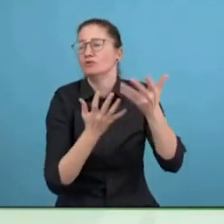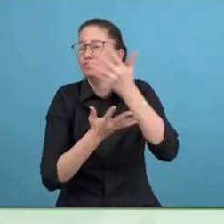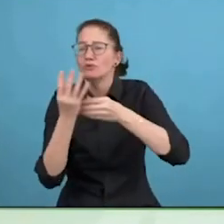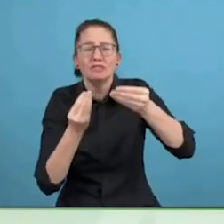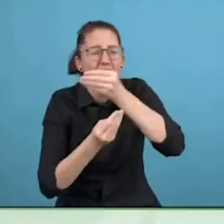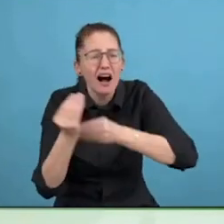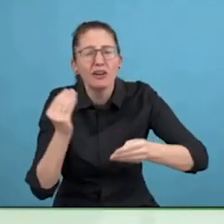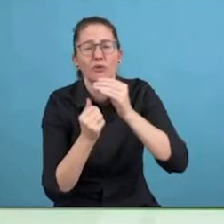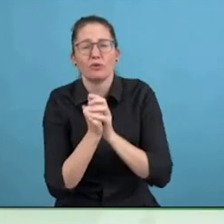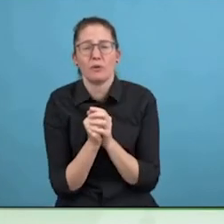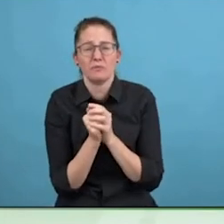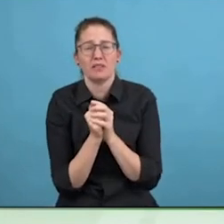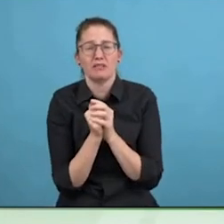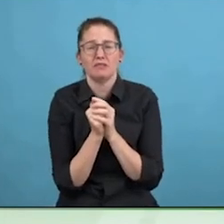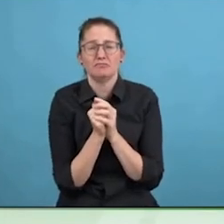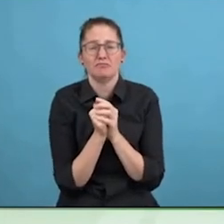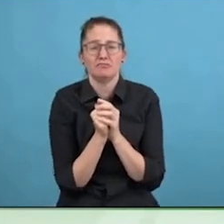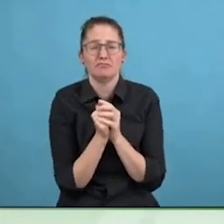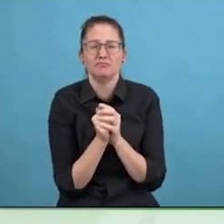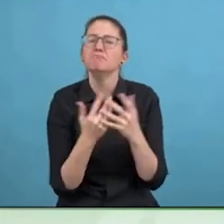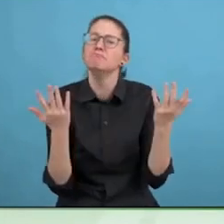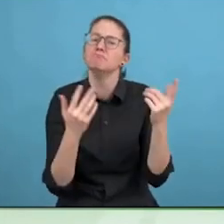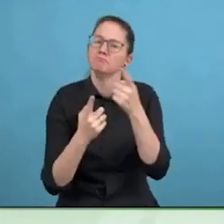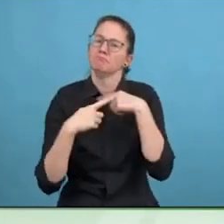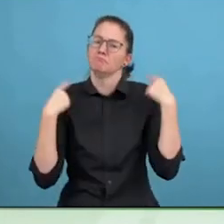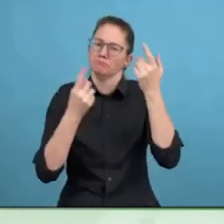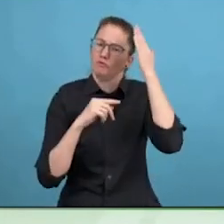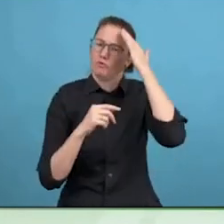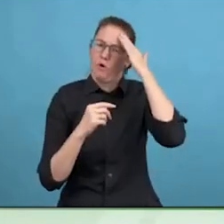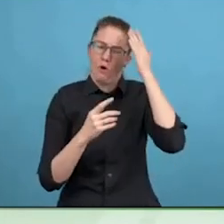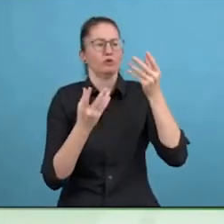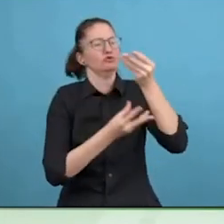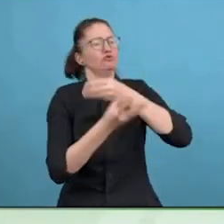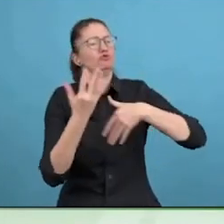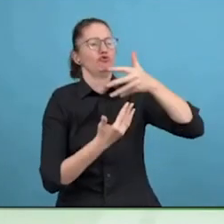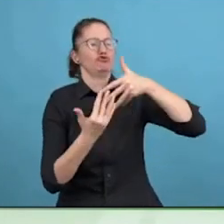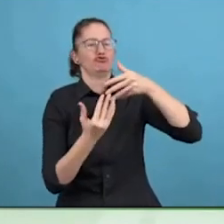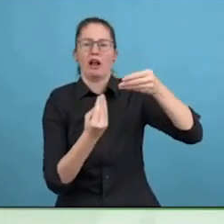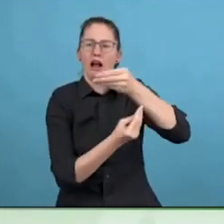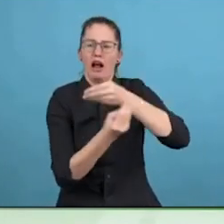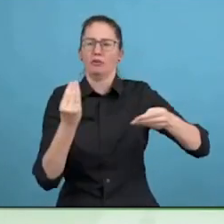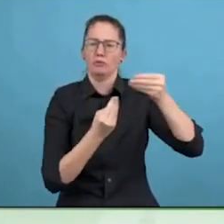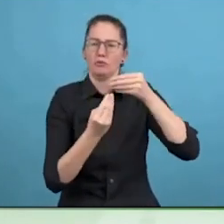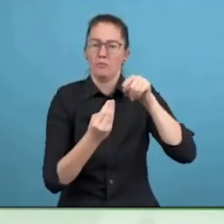word, social economy, something came up saying how did the glasses